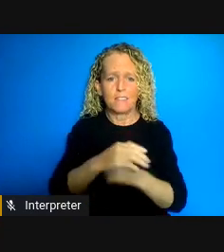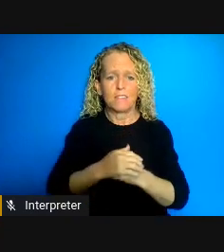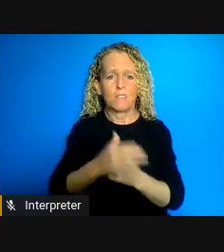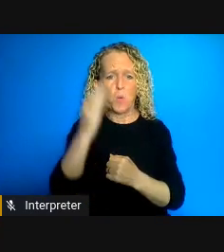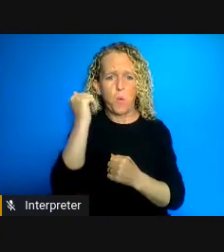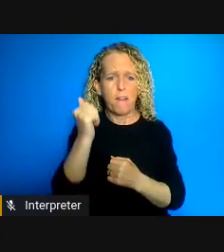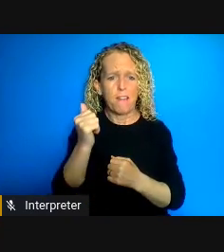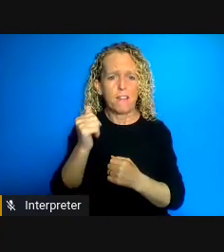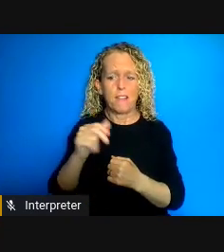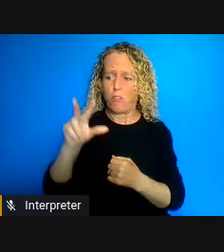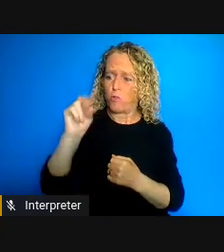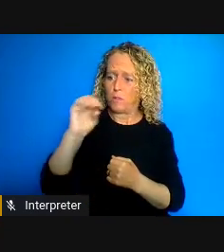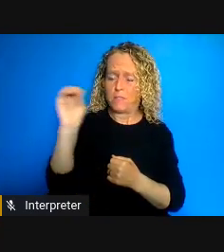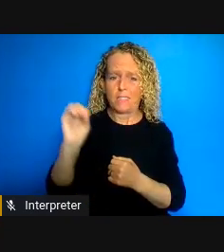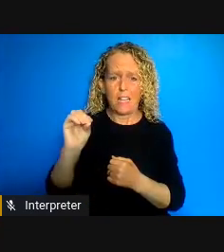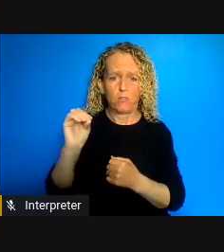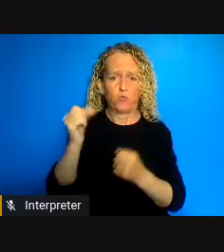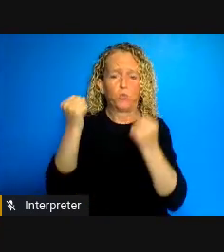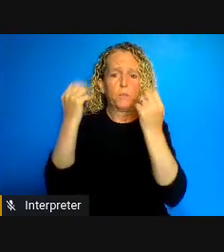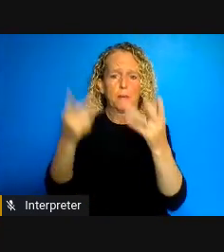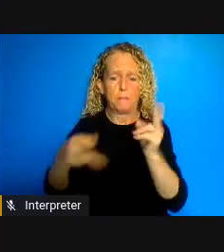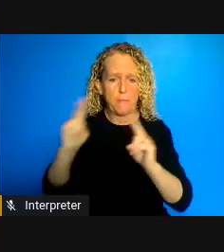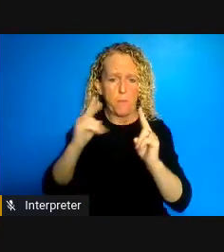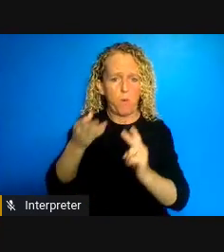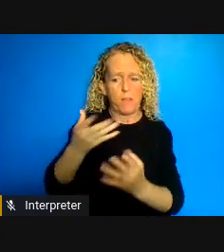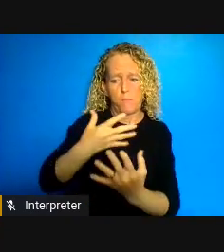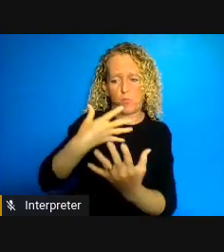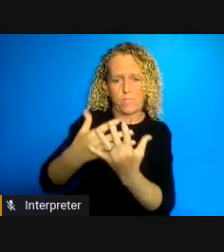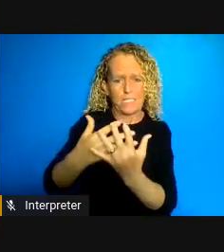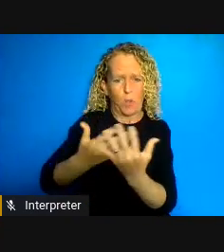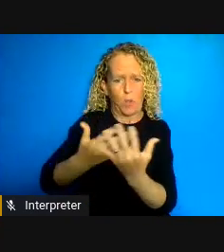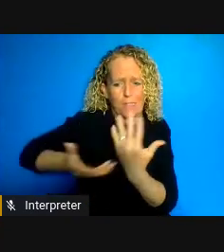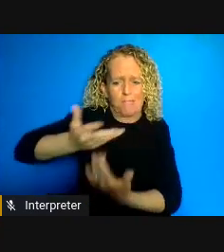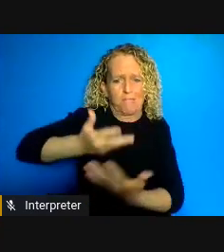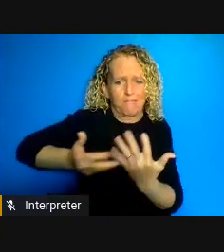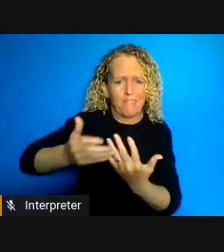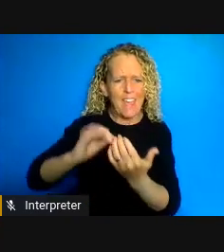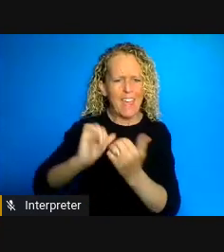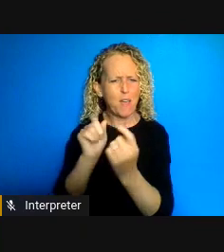thirty percent so again very difficult to see how social distancing would work,